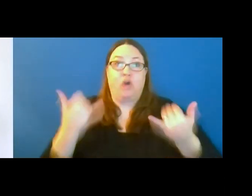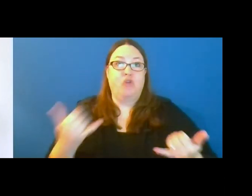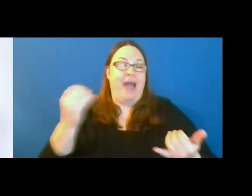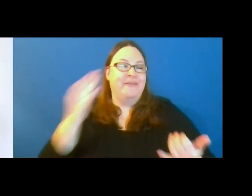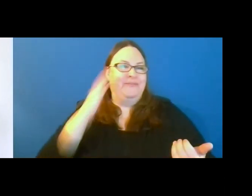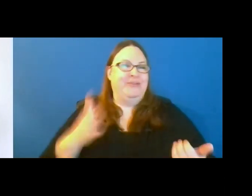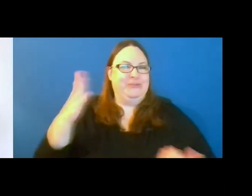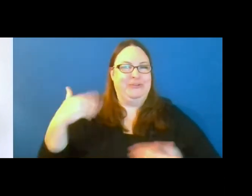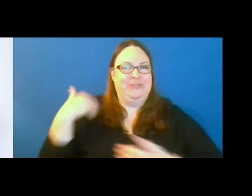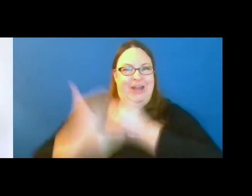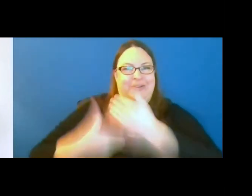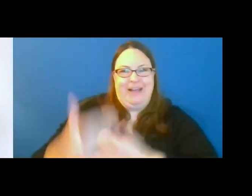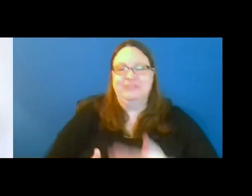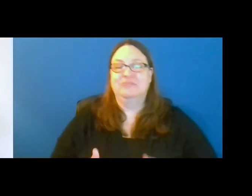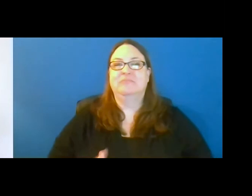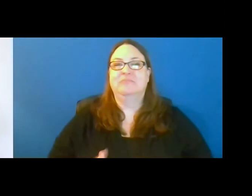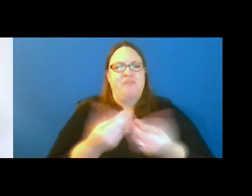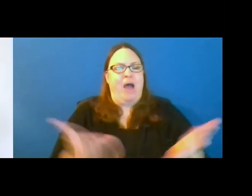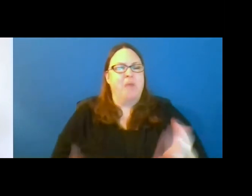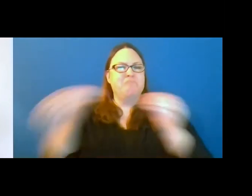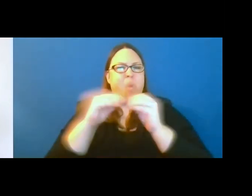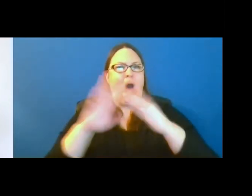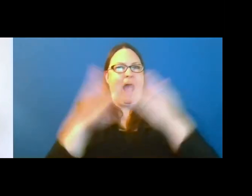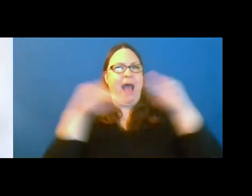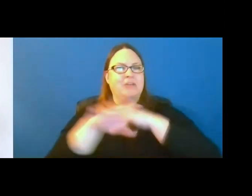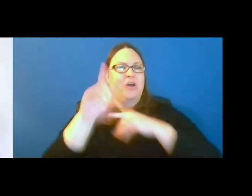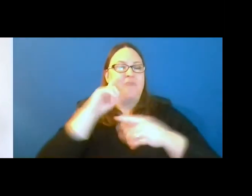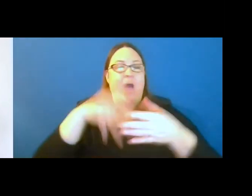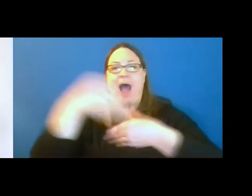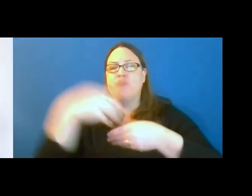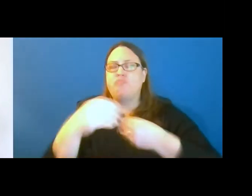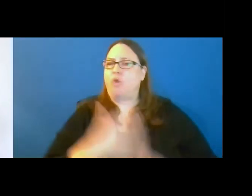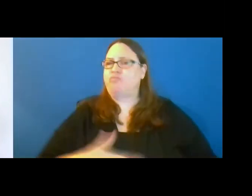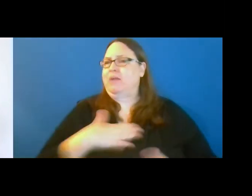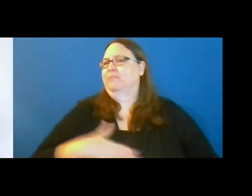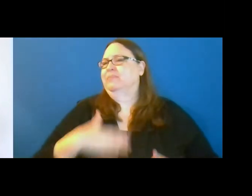Providing greater access to outdoor recreation in Michigan is key to increasing meaningful